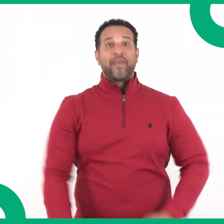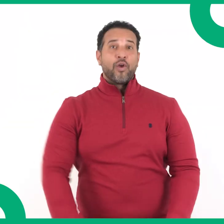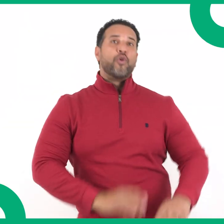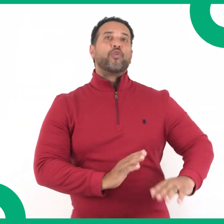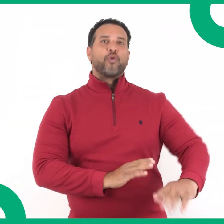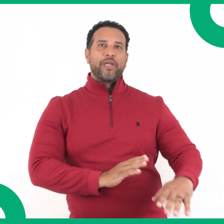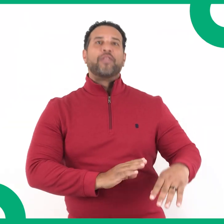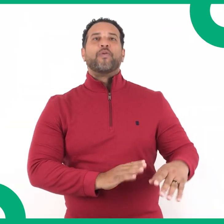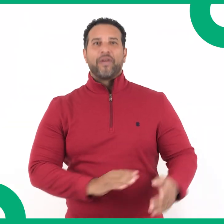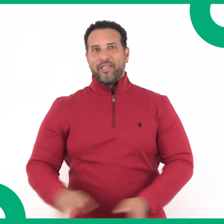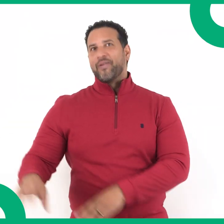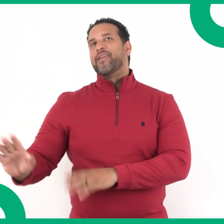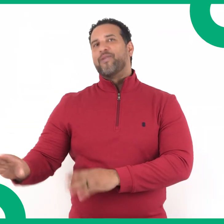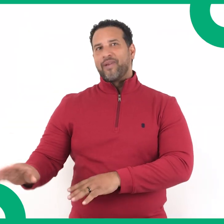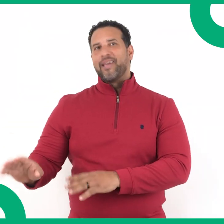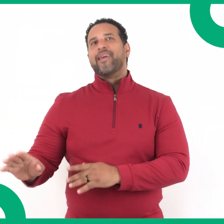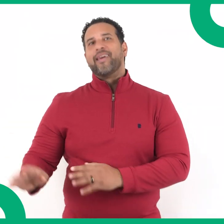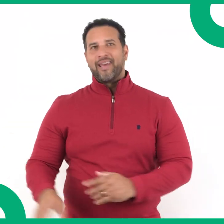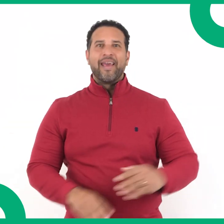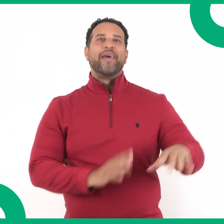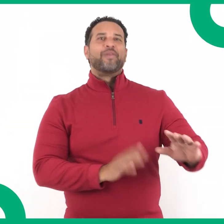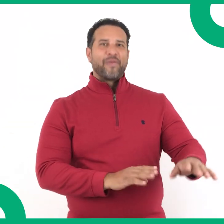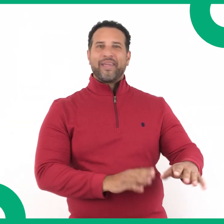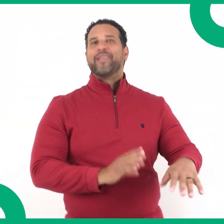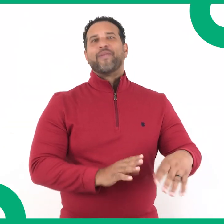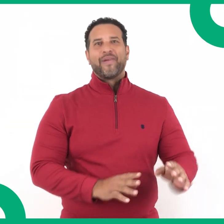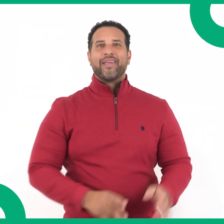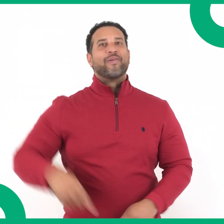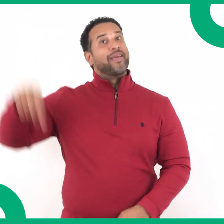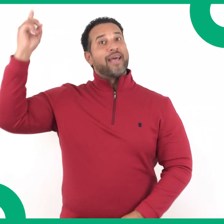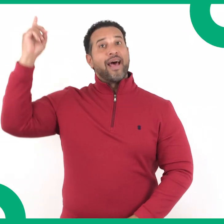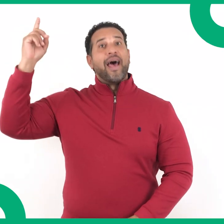Tuki tuki tuki tuki, tuki tuki tuki ta